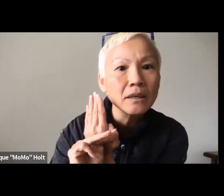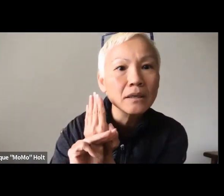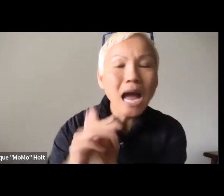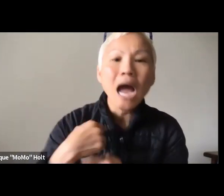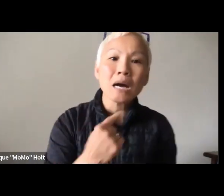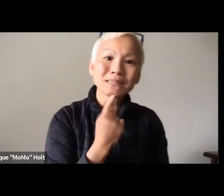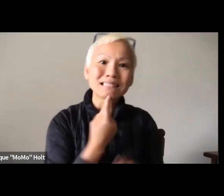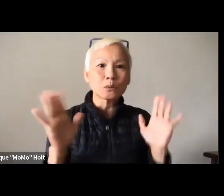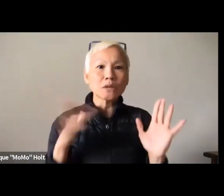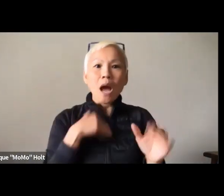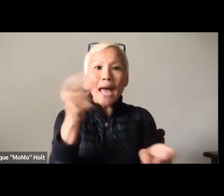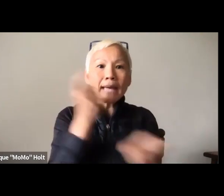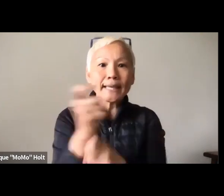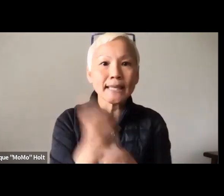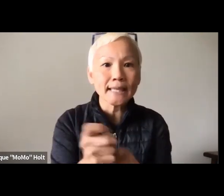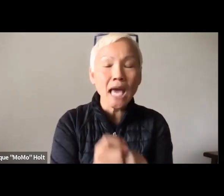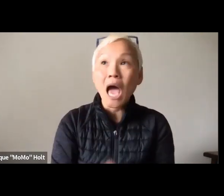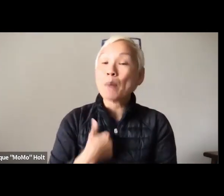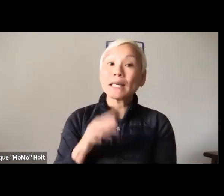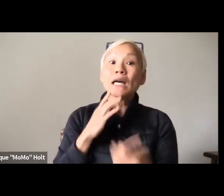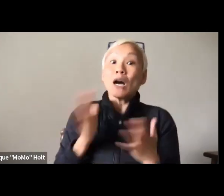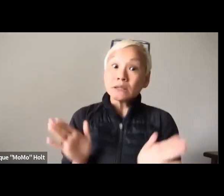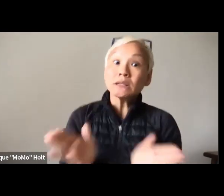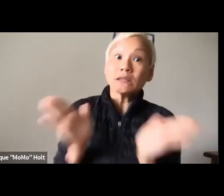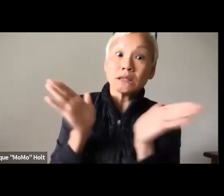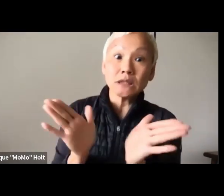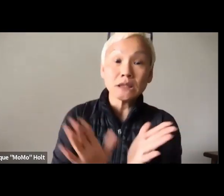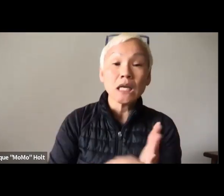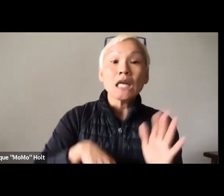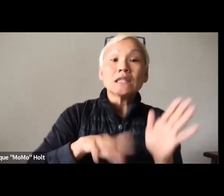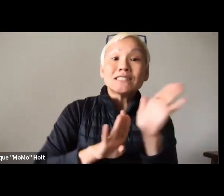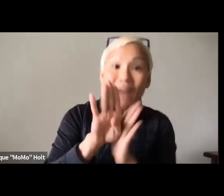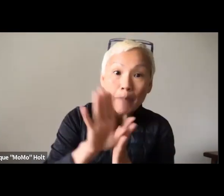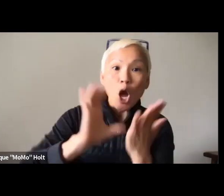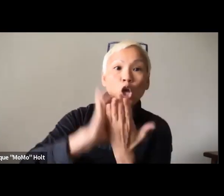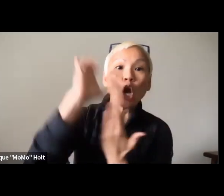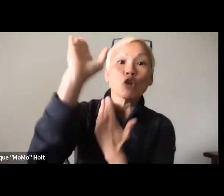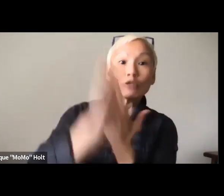We include, and we have to include those things in the collegiate curriculum. And I'm so serious, I'm not kidding.